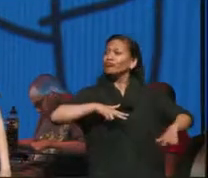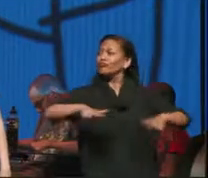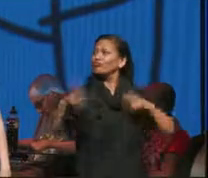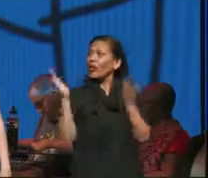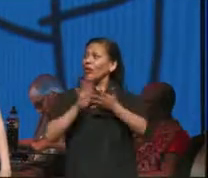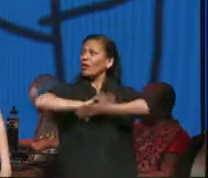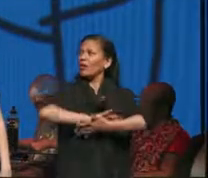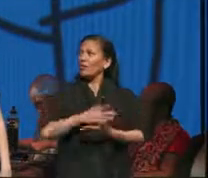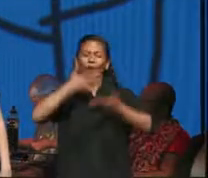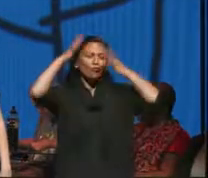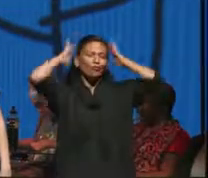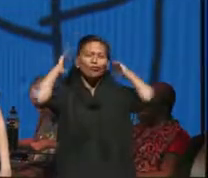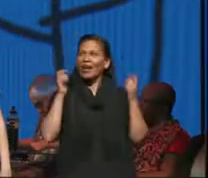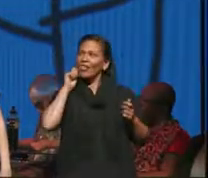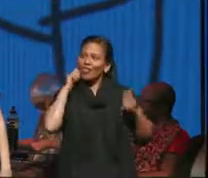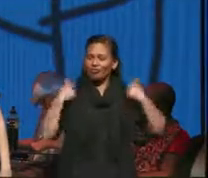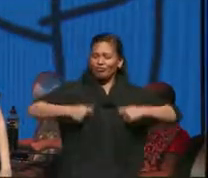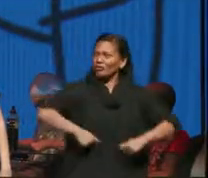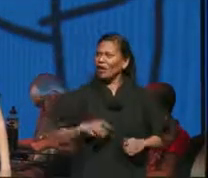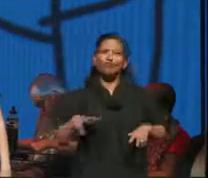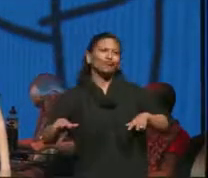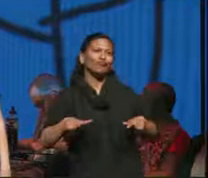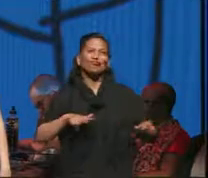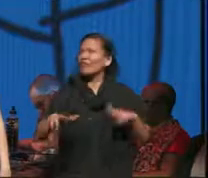back here and leather jacket with the greatest of ease you know you look good